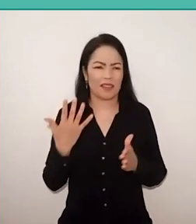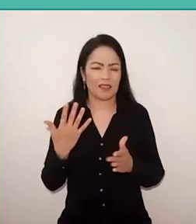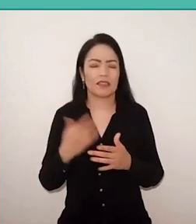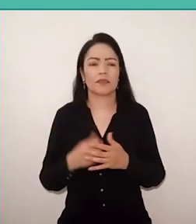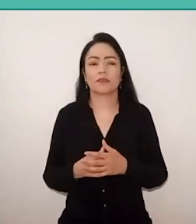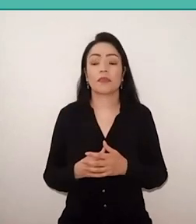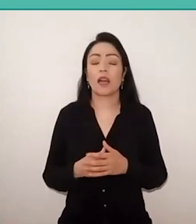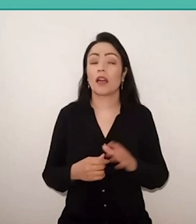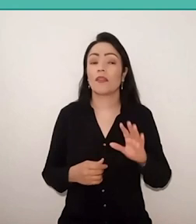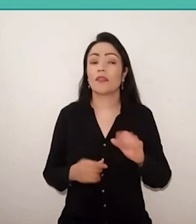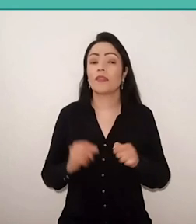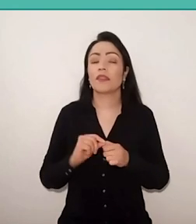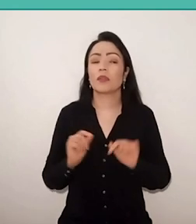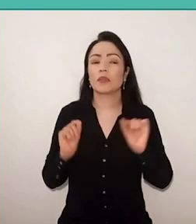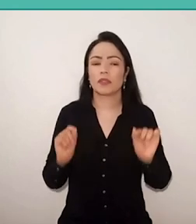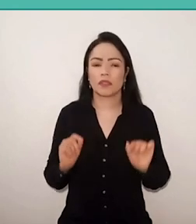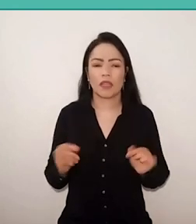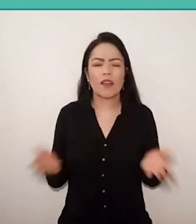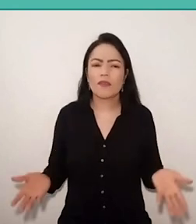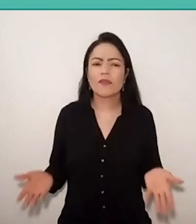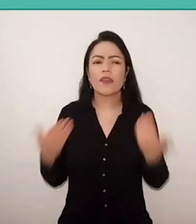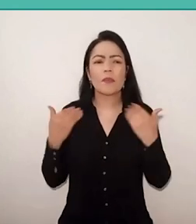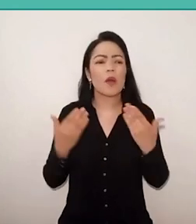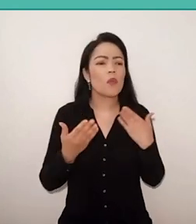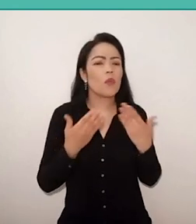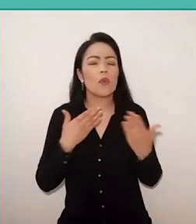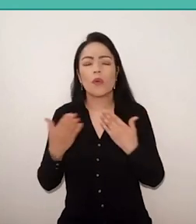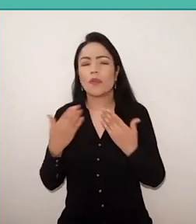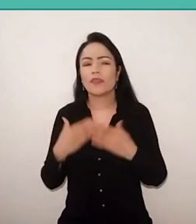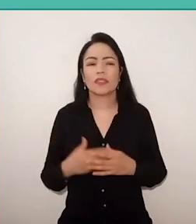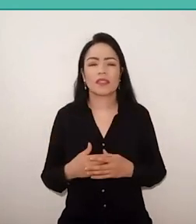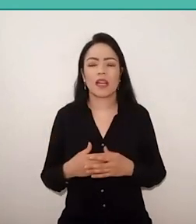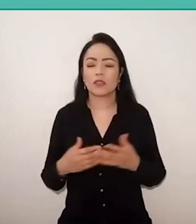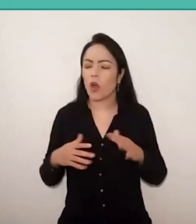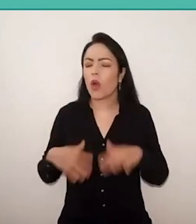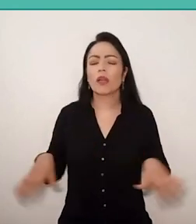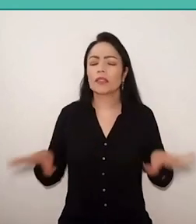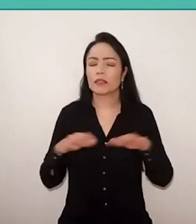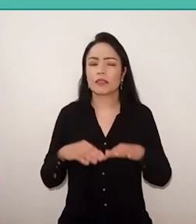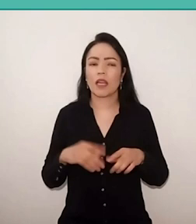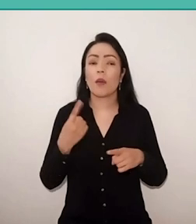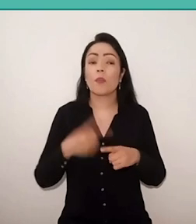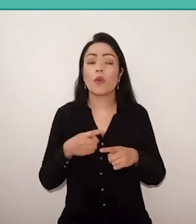"Well, let's do it then, here a conversation between us", because the peasants